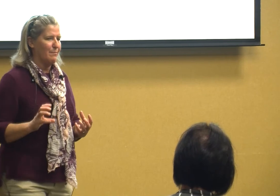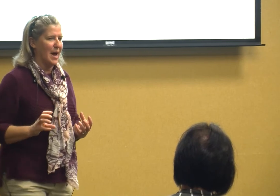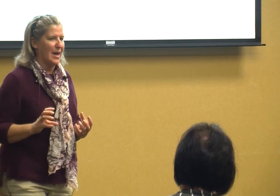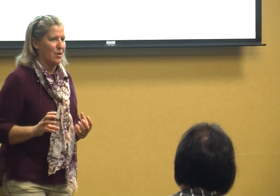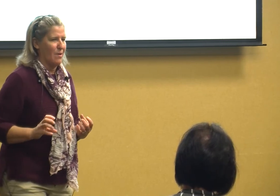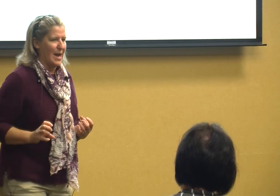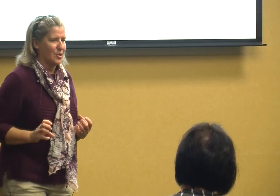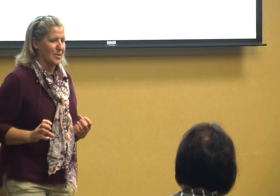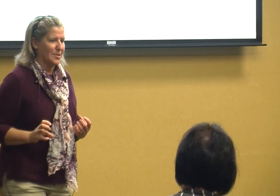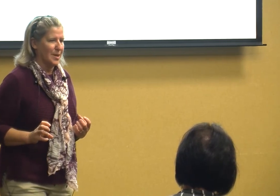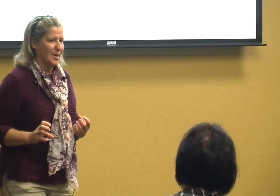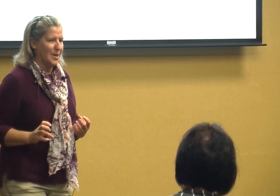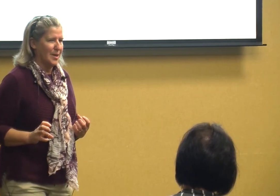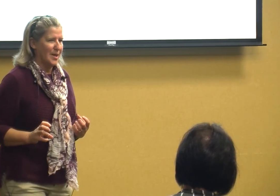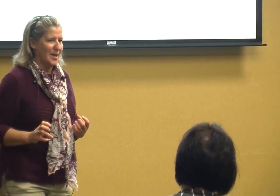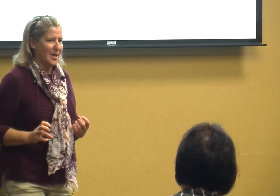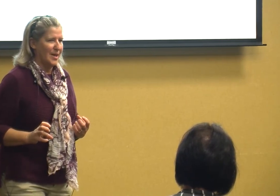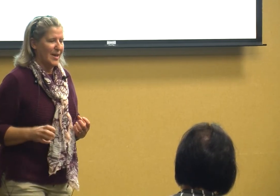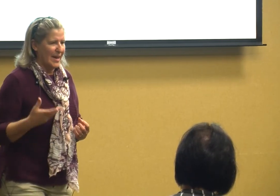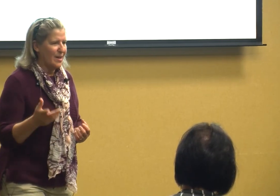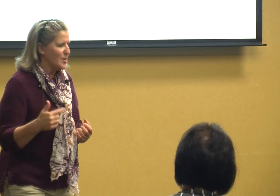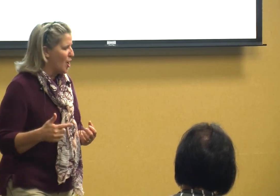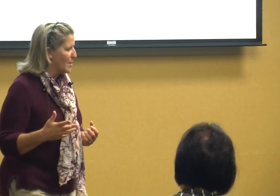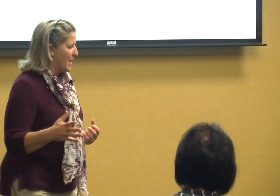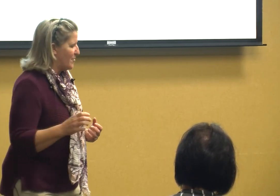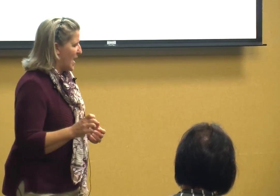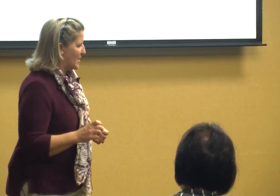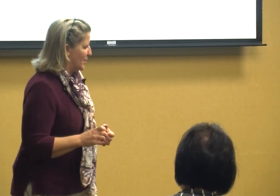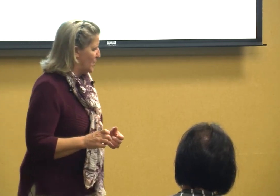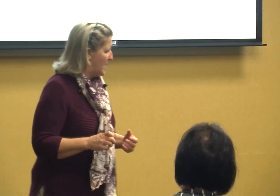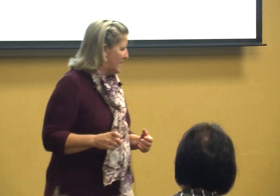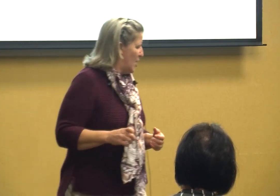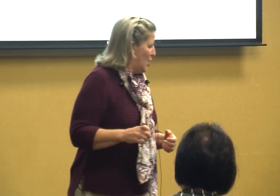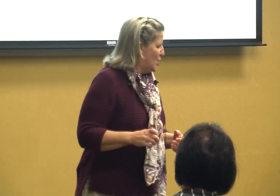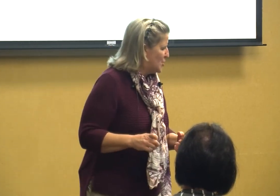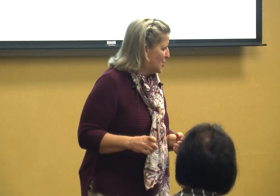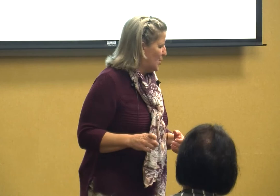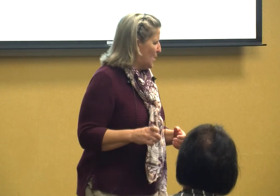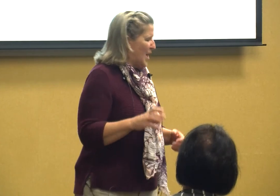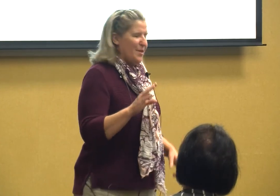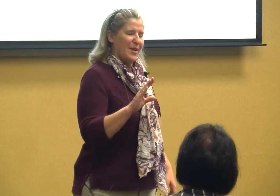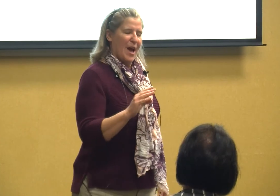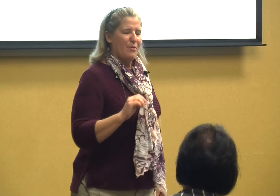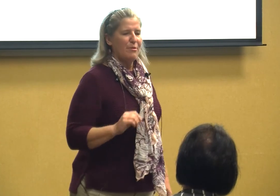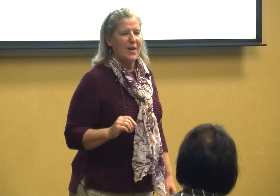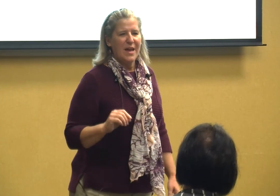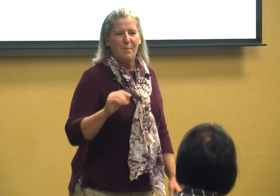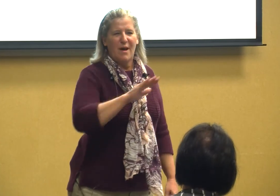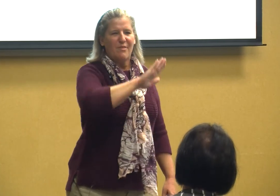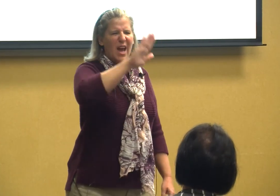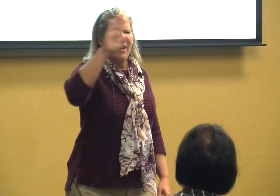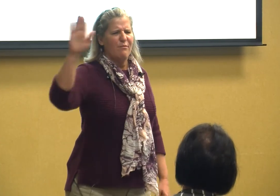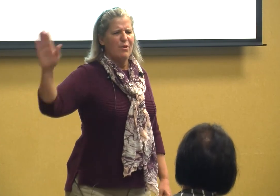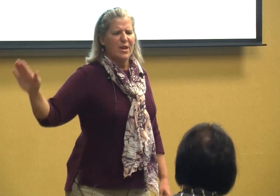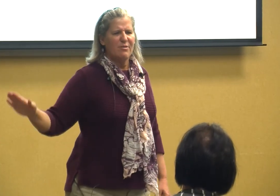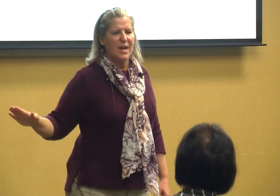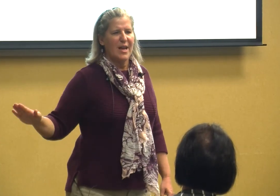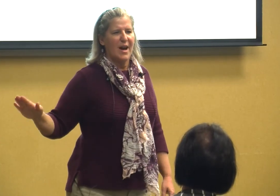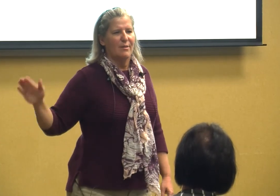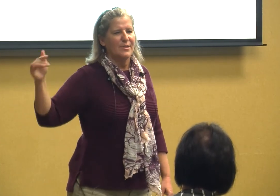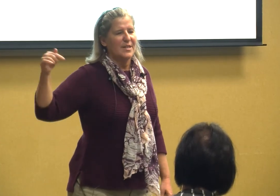my interactions and I'll talk about that a little bit too the other thing above everything else is